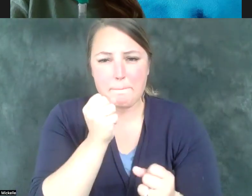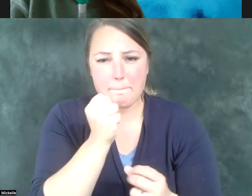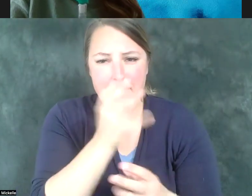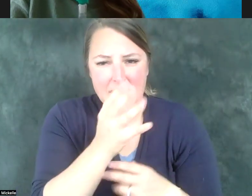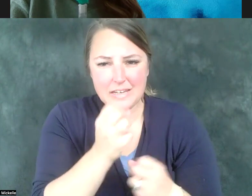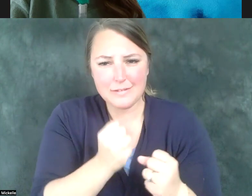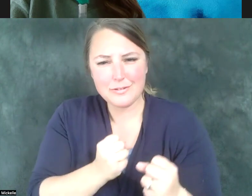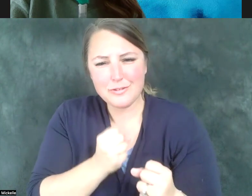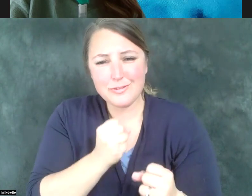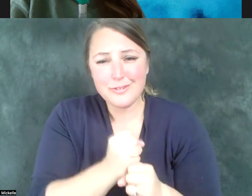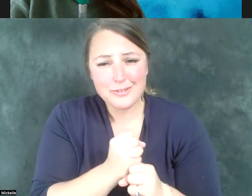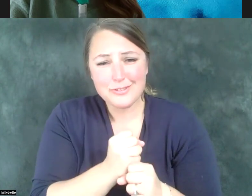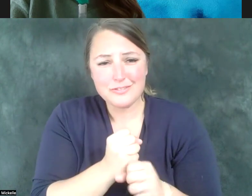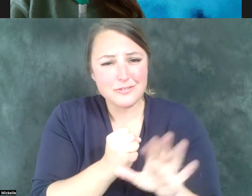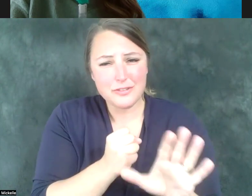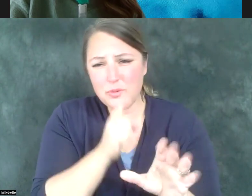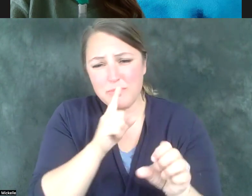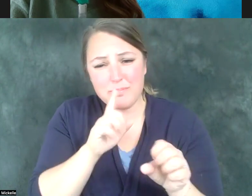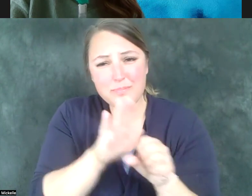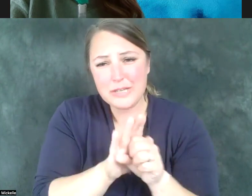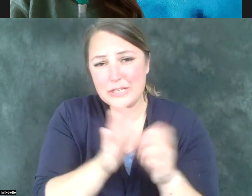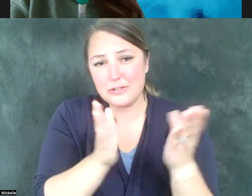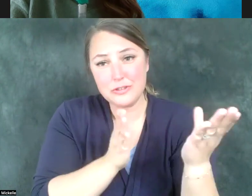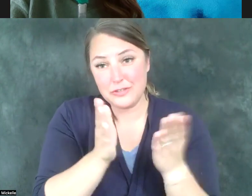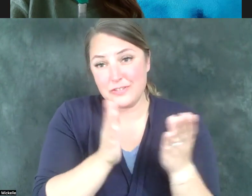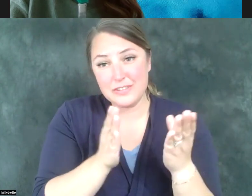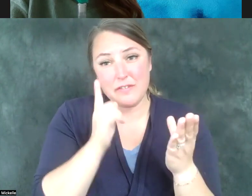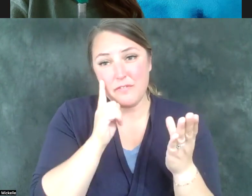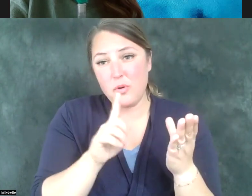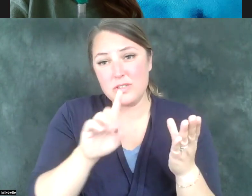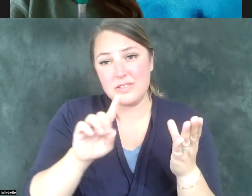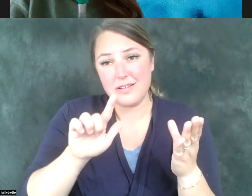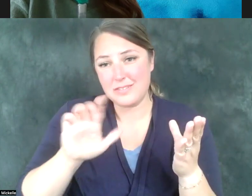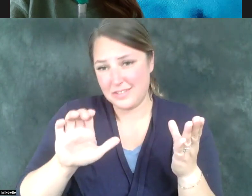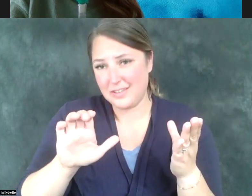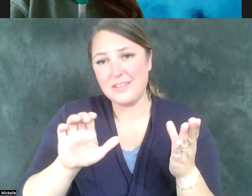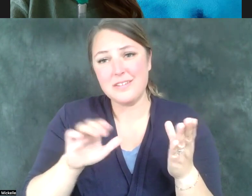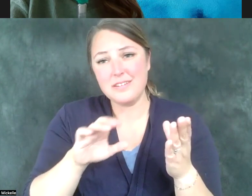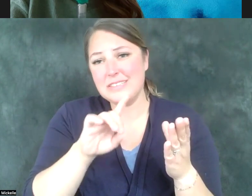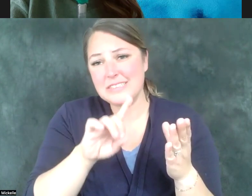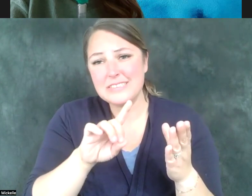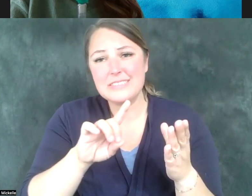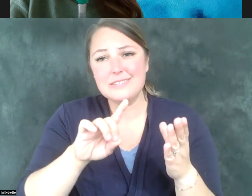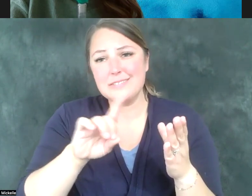incredible committed service on behalf of the disability community. I think I